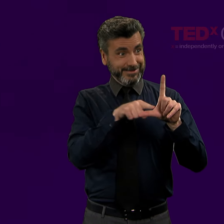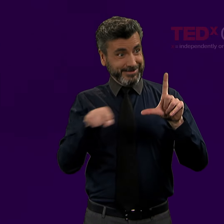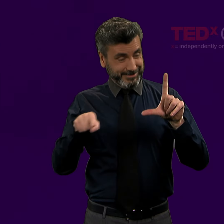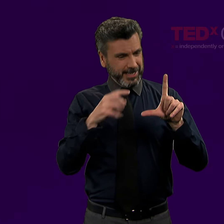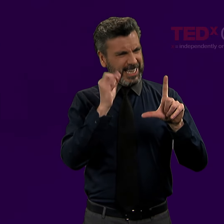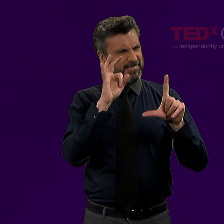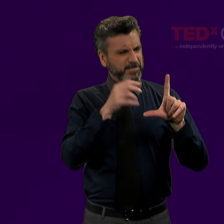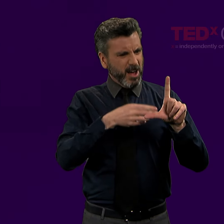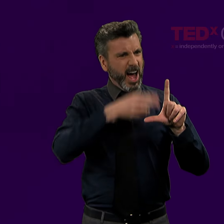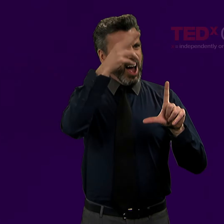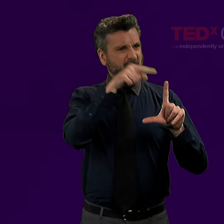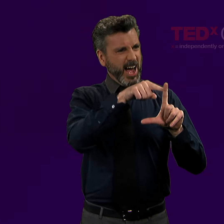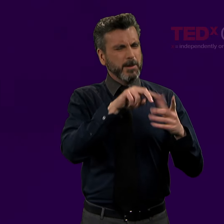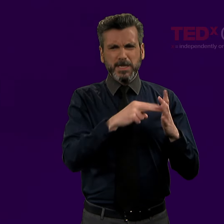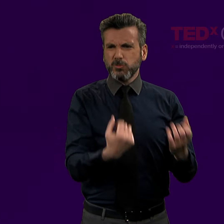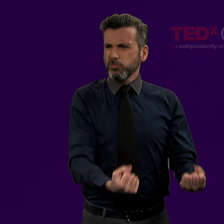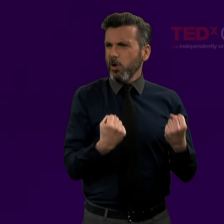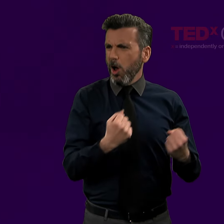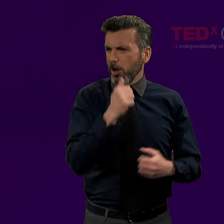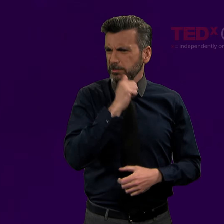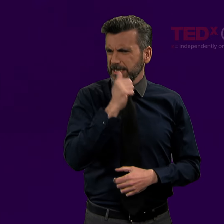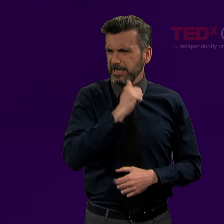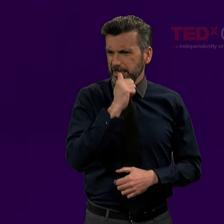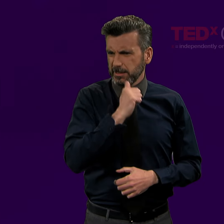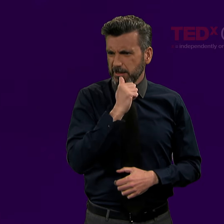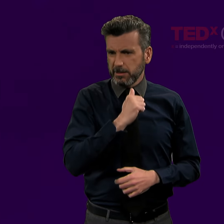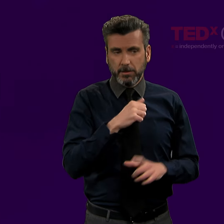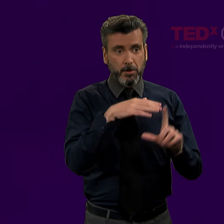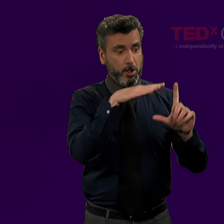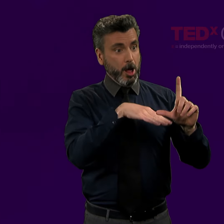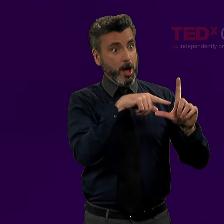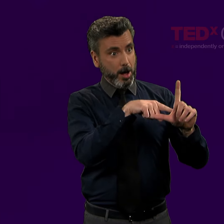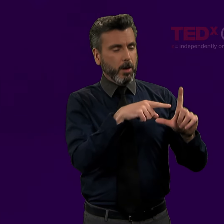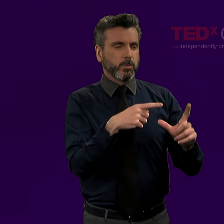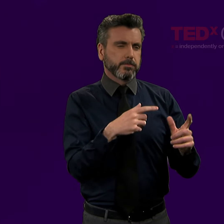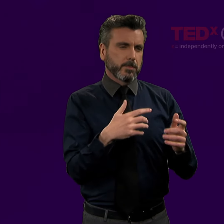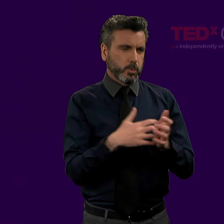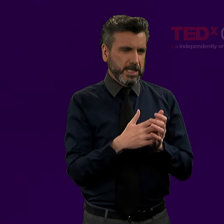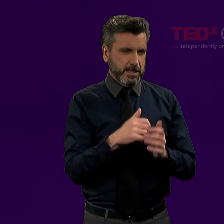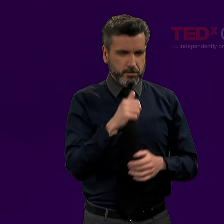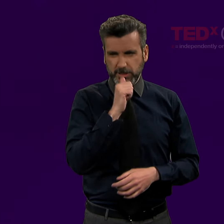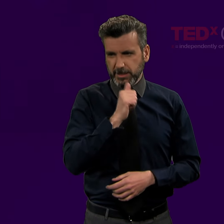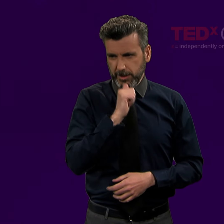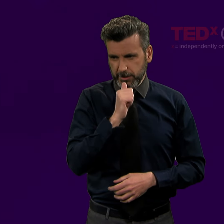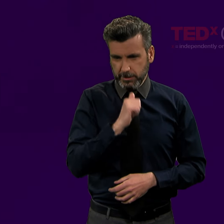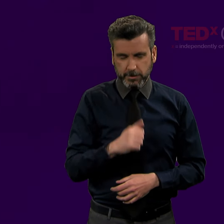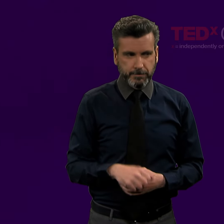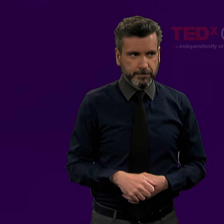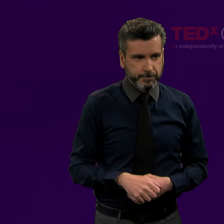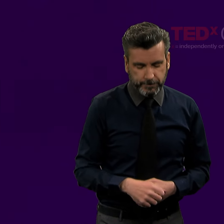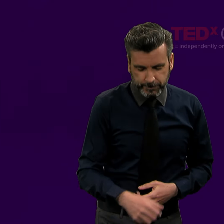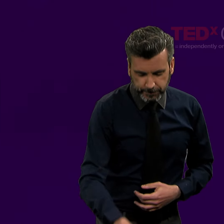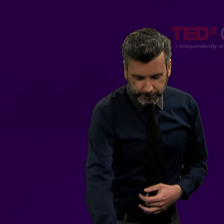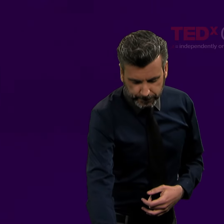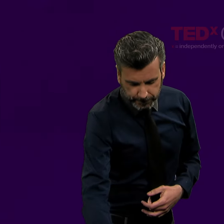Obviously, If they scored high, that meant they had strong resilience; a low score meant weak resilience.